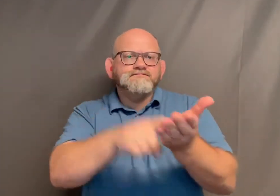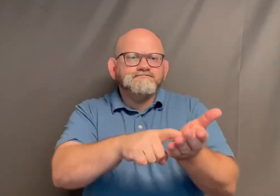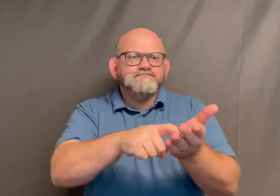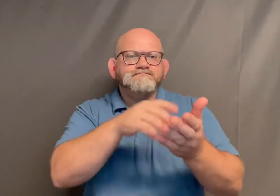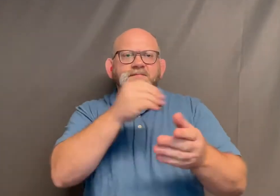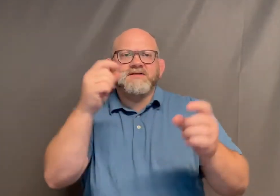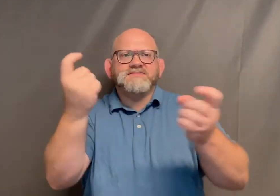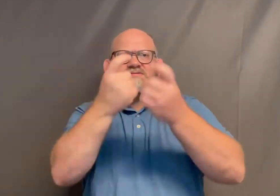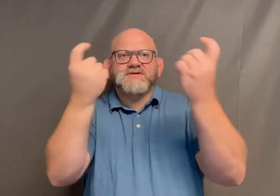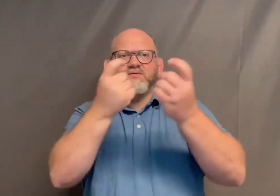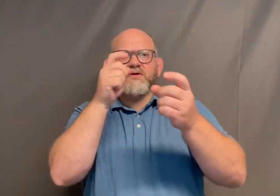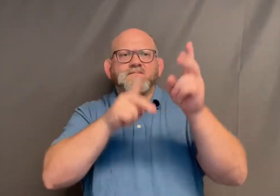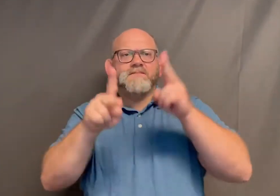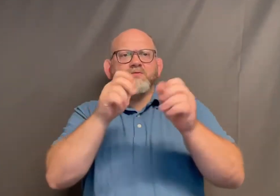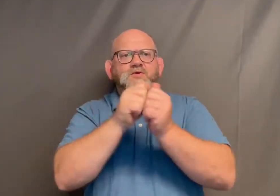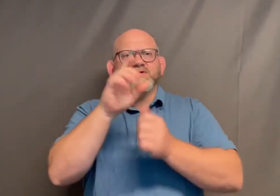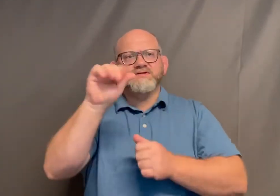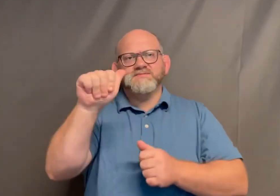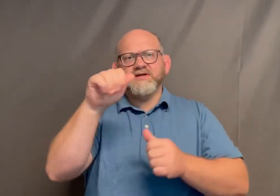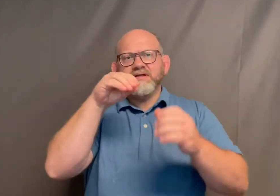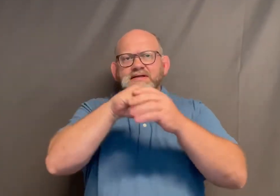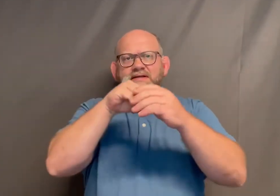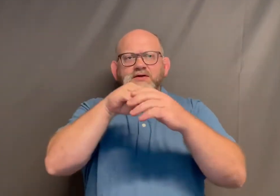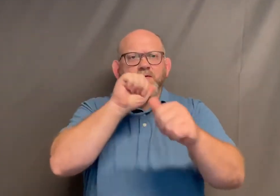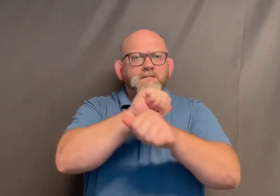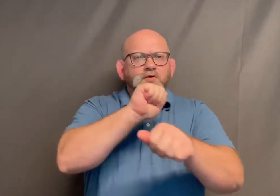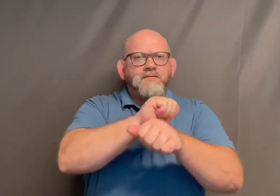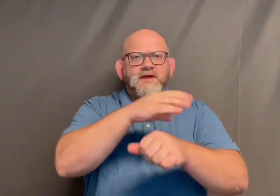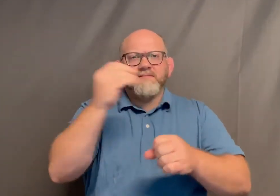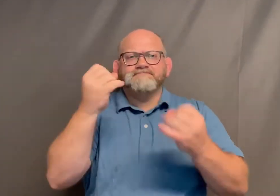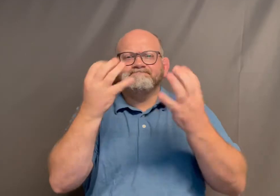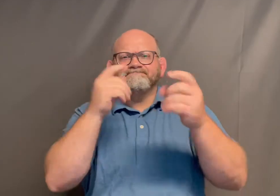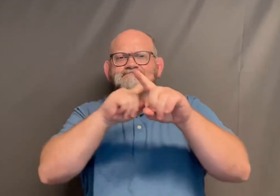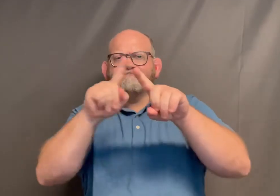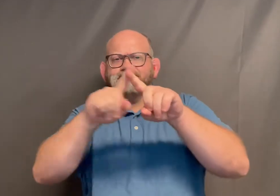recognize and celebrate people with disabilities in the workforce and many different employers